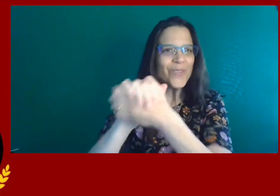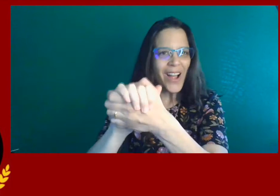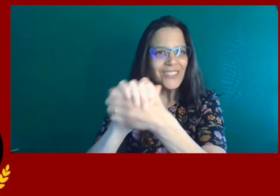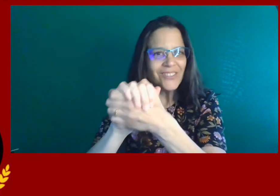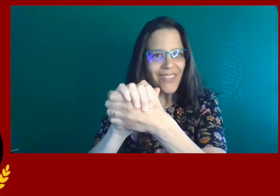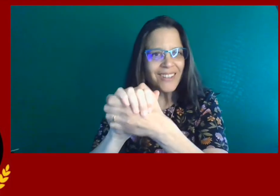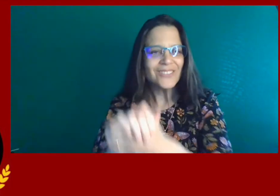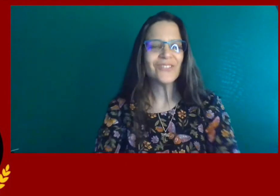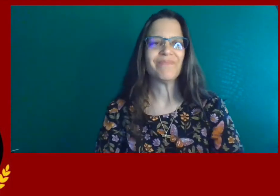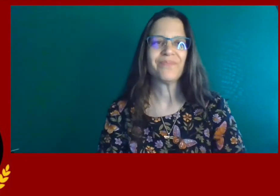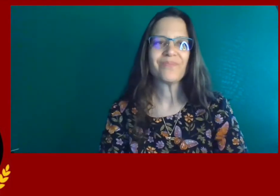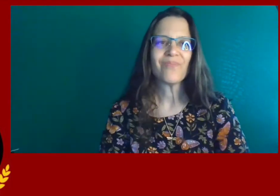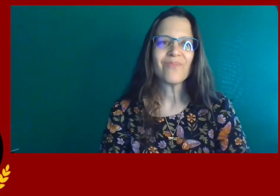Congratulations.